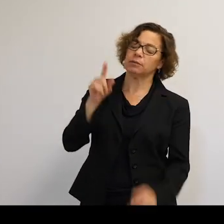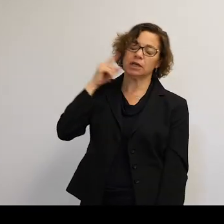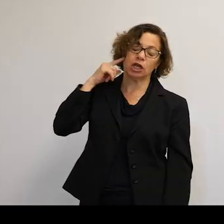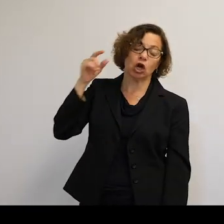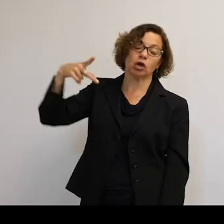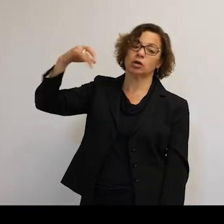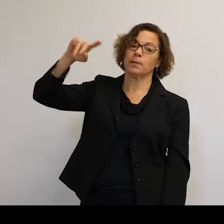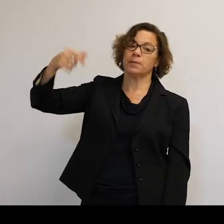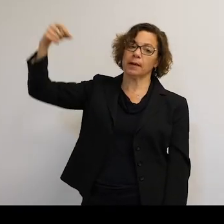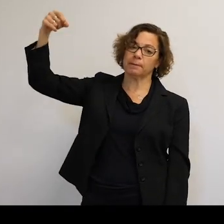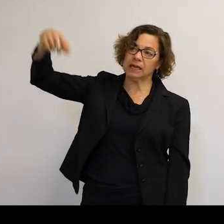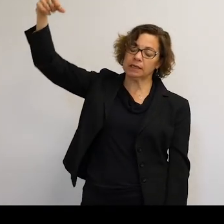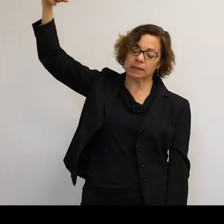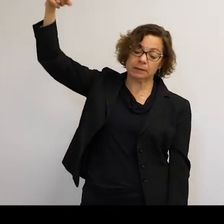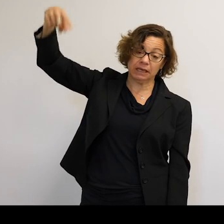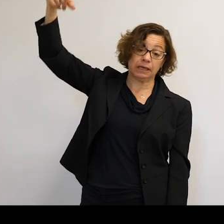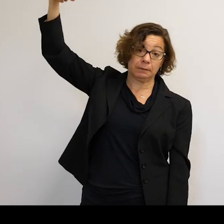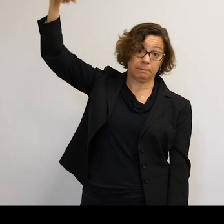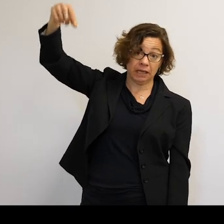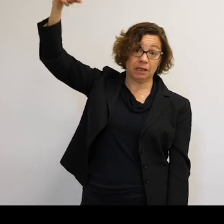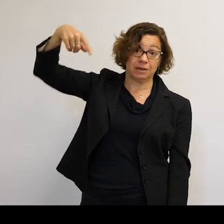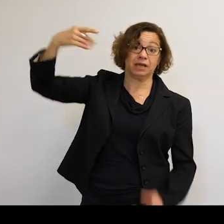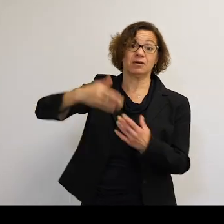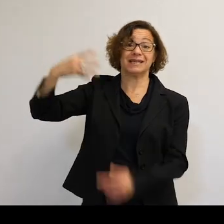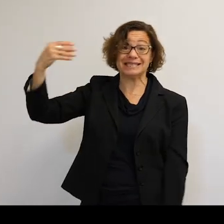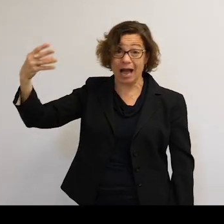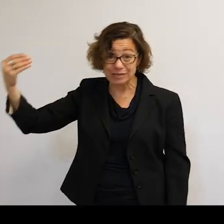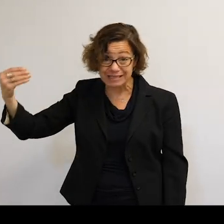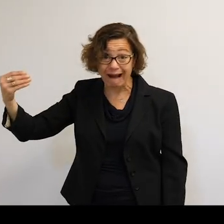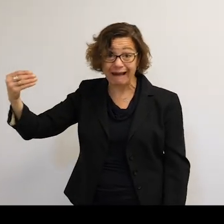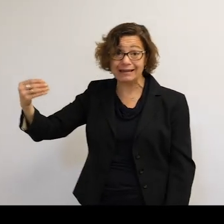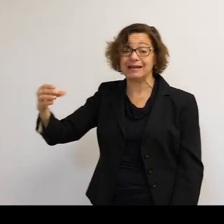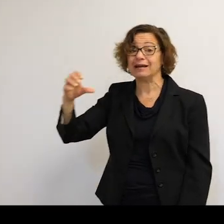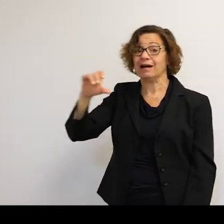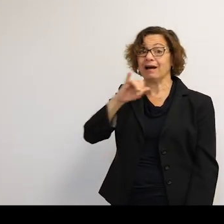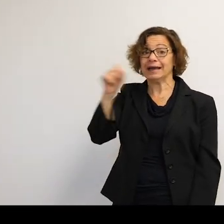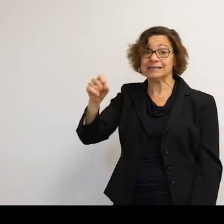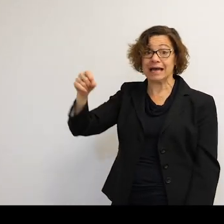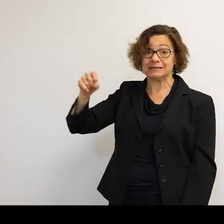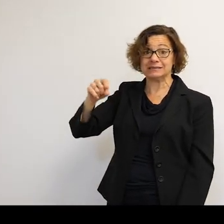ping, ping, ping-- small bits of debris hitting the outside of the space station.